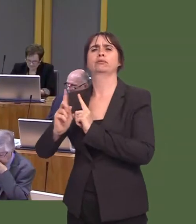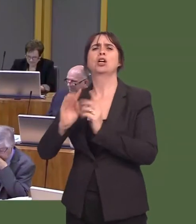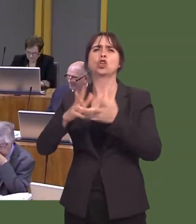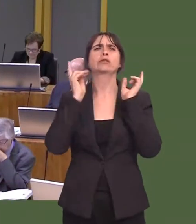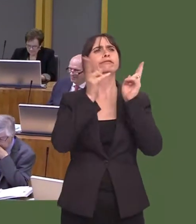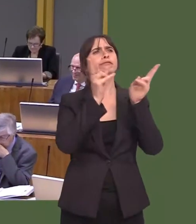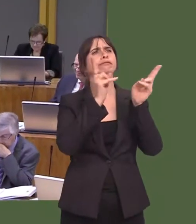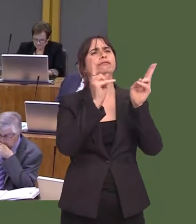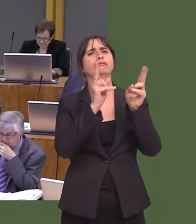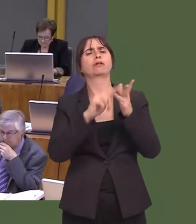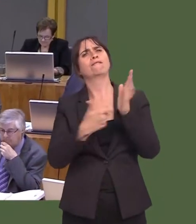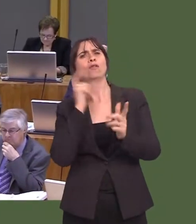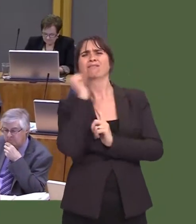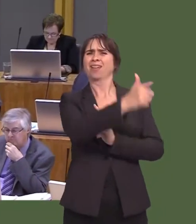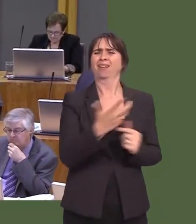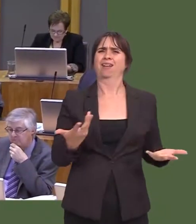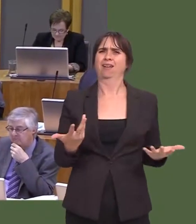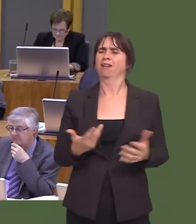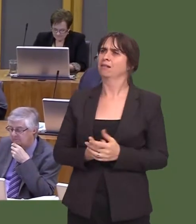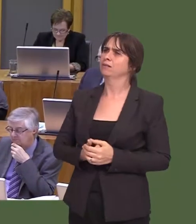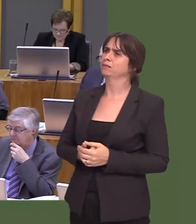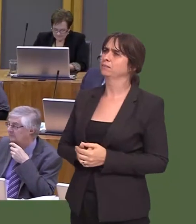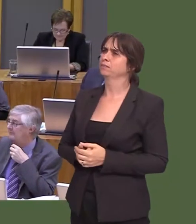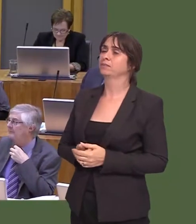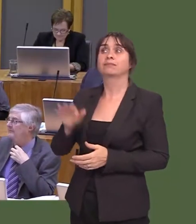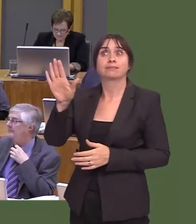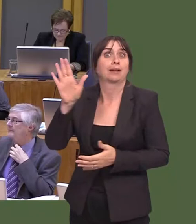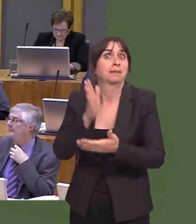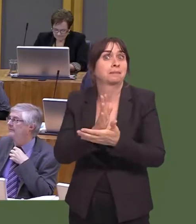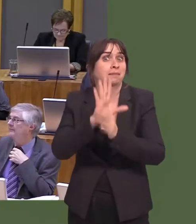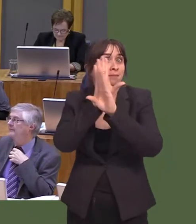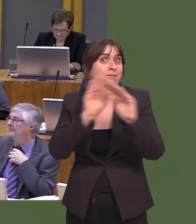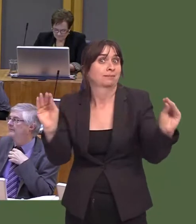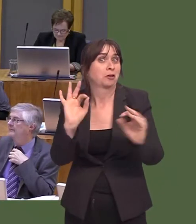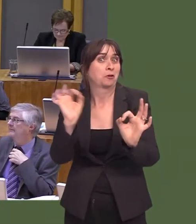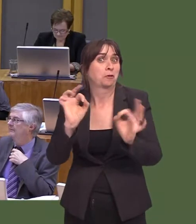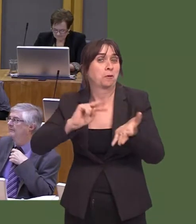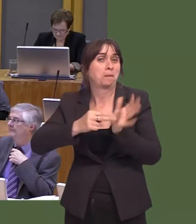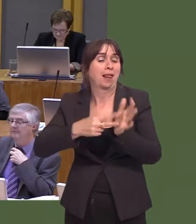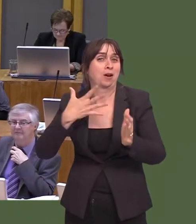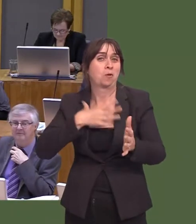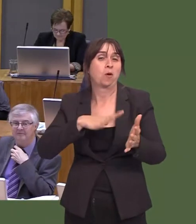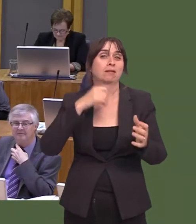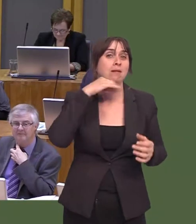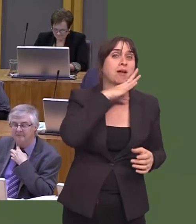Carwyn Jones: The Member should not get the idea that there is a plan to merge Montgomeryshire with Carmarthenshireóat this stage.